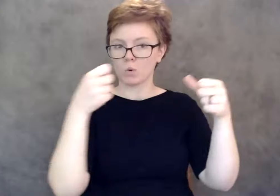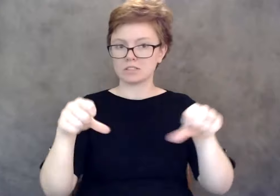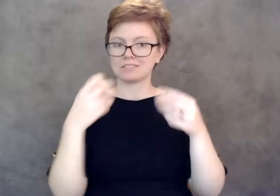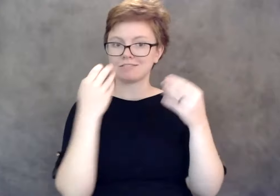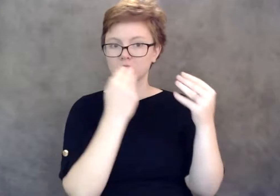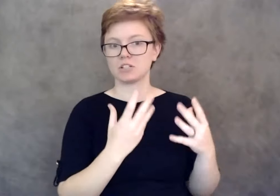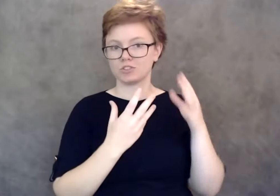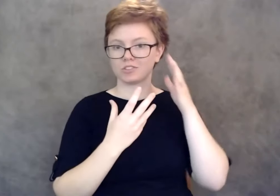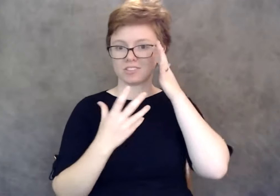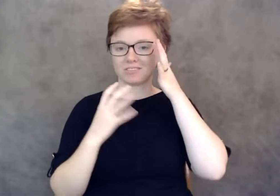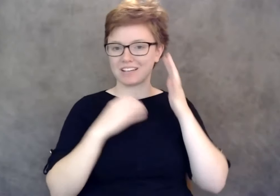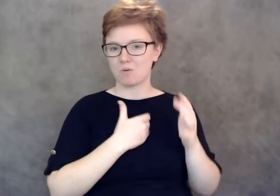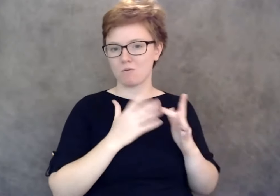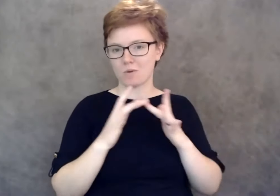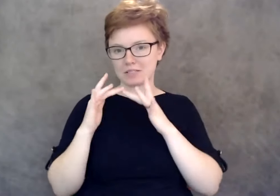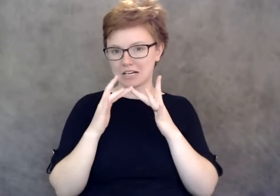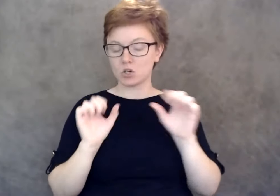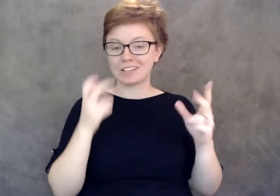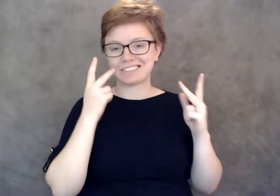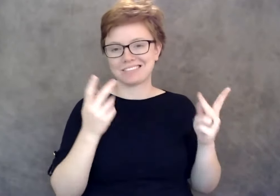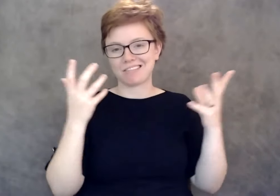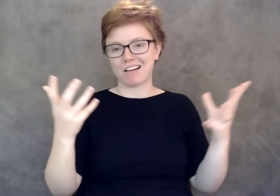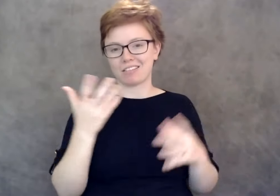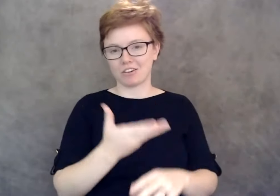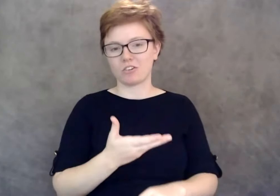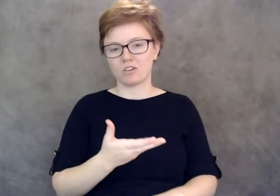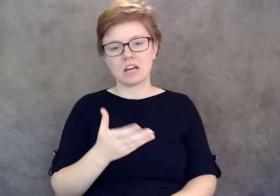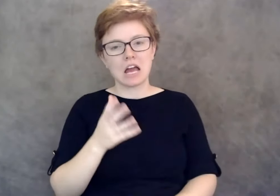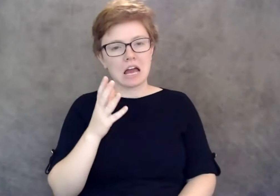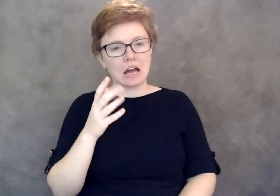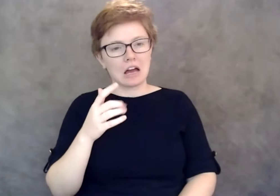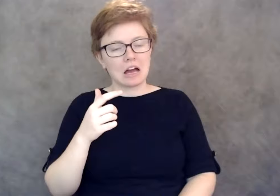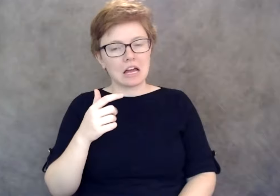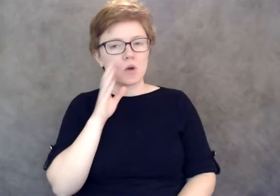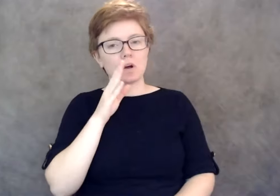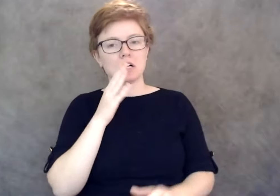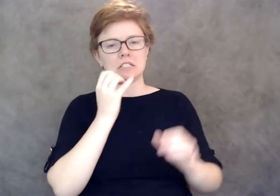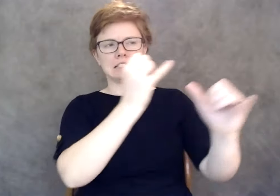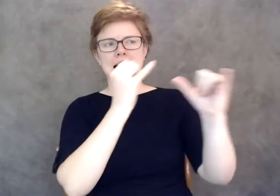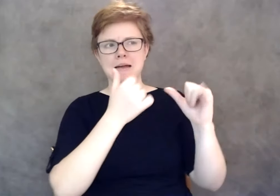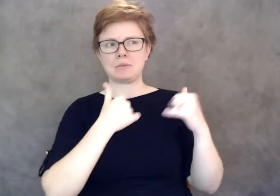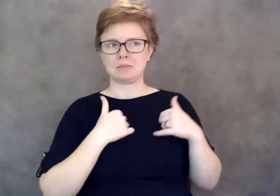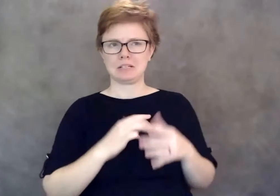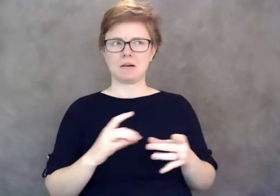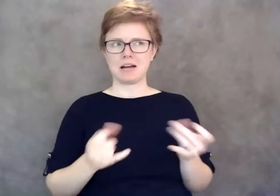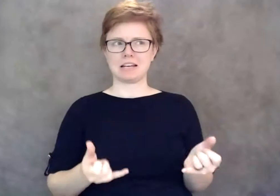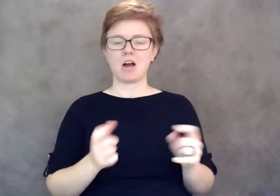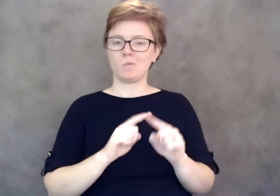I think its gonna repeat a lot of what I said here but, I think that's gonna be the most useful and then